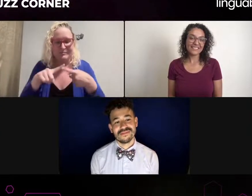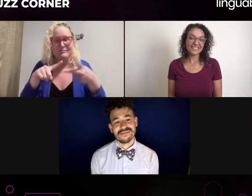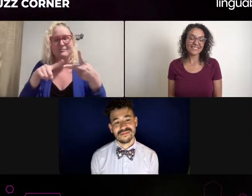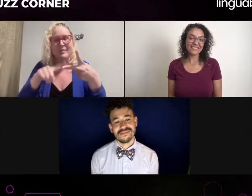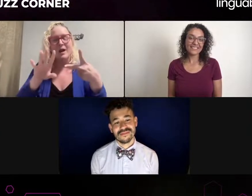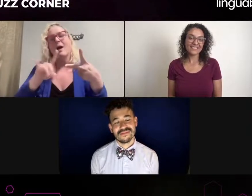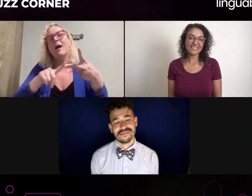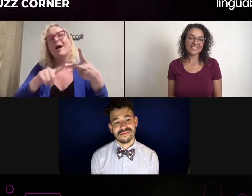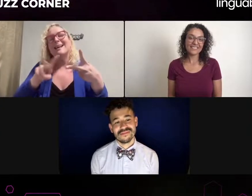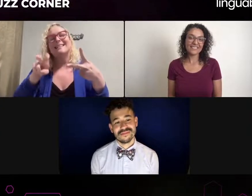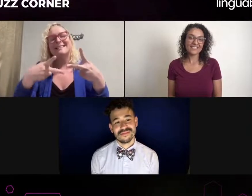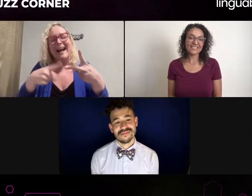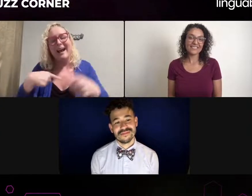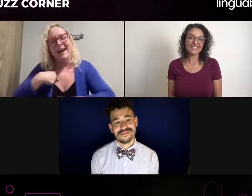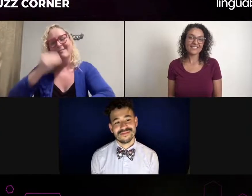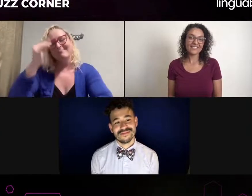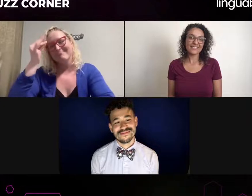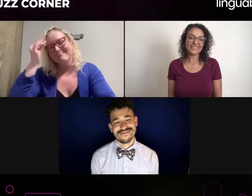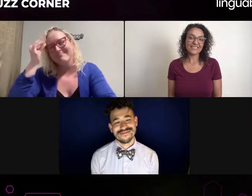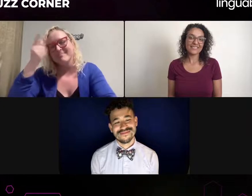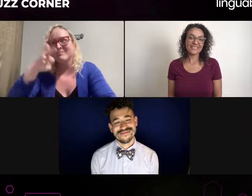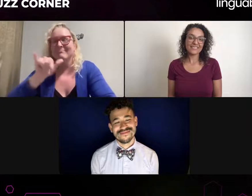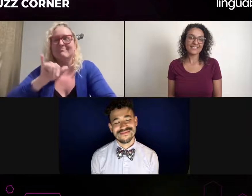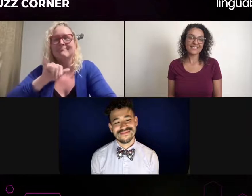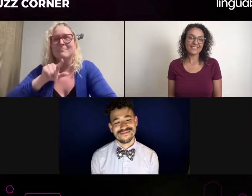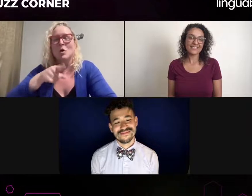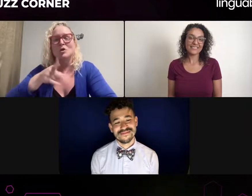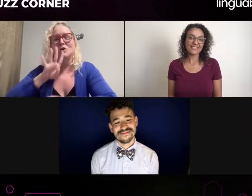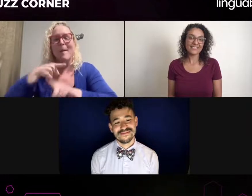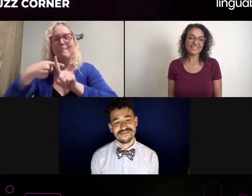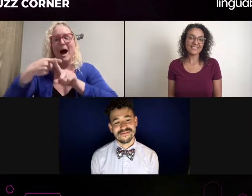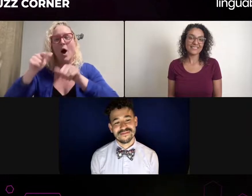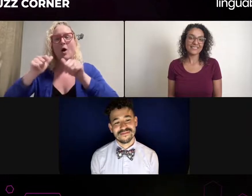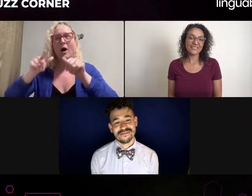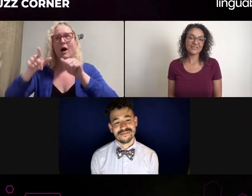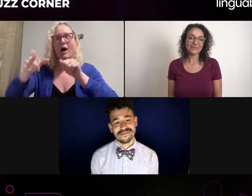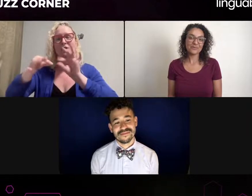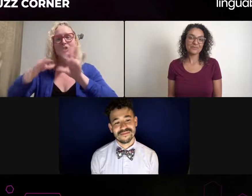to help that connection between the deaf and the interpreter.